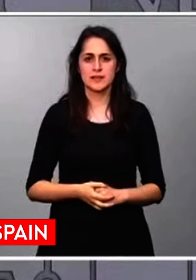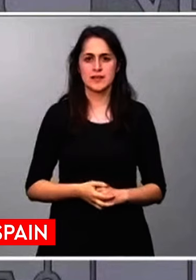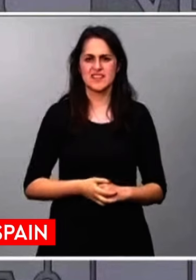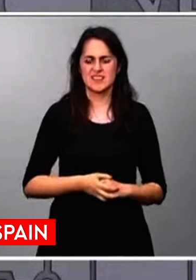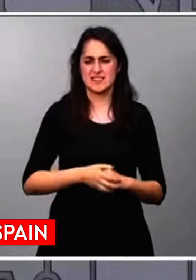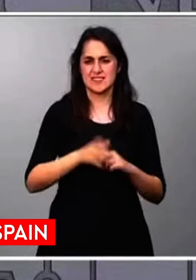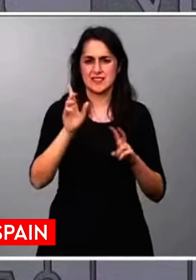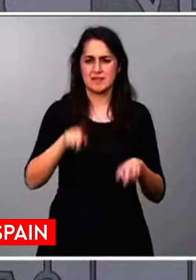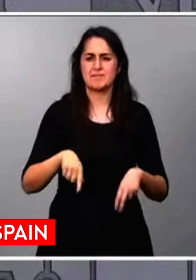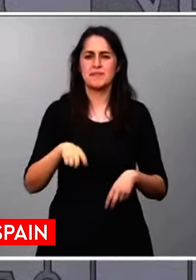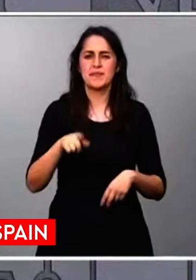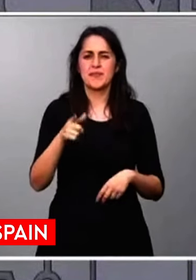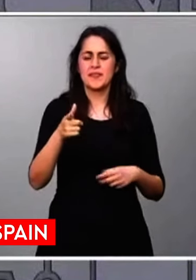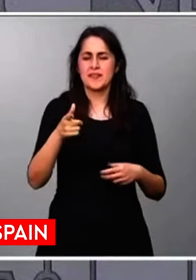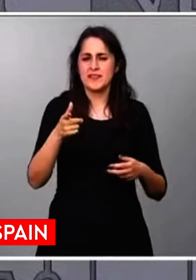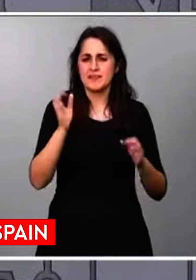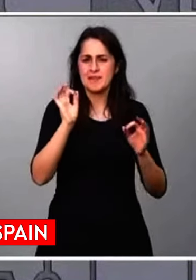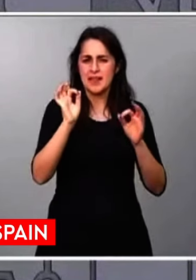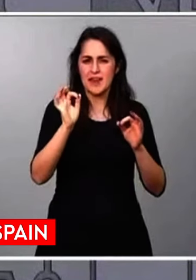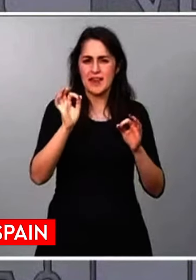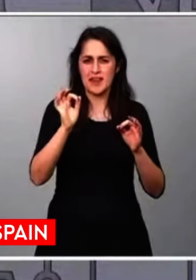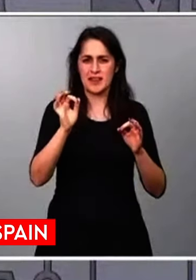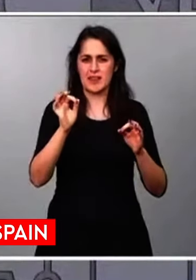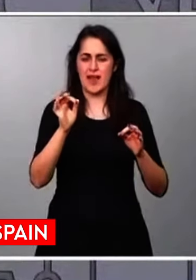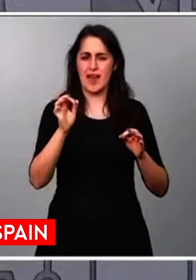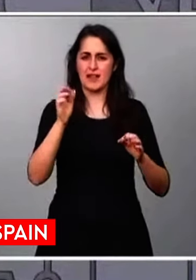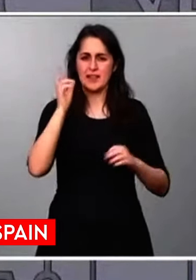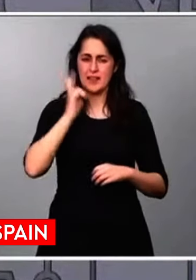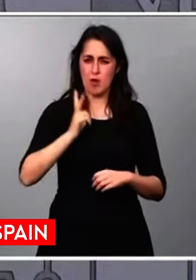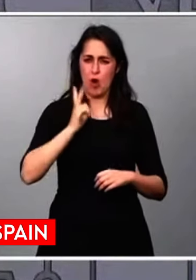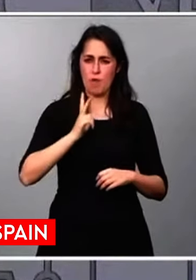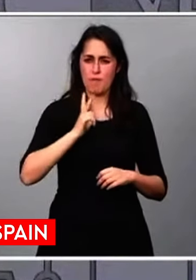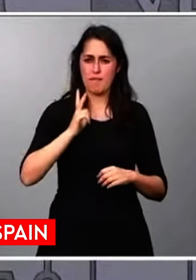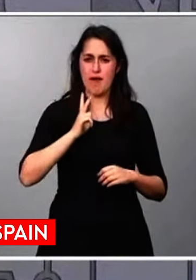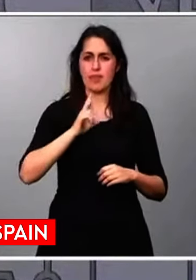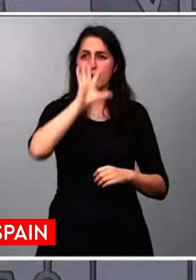and the most basic rules of coexistence between countries.